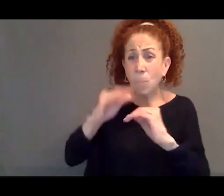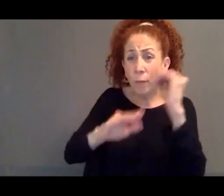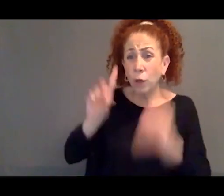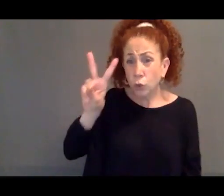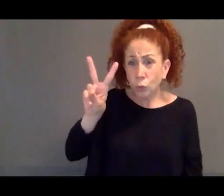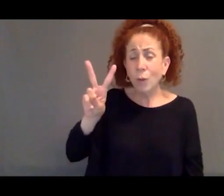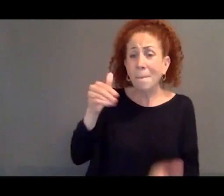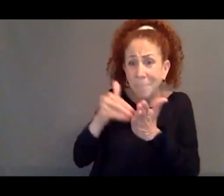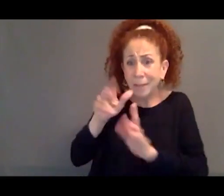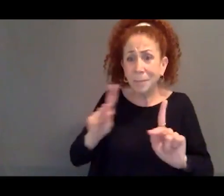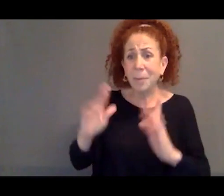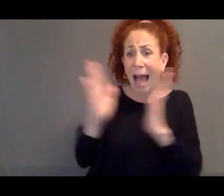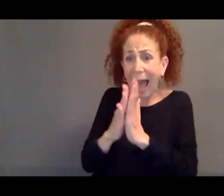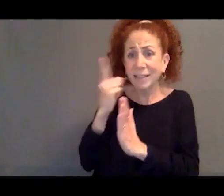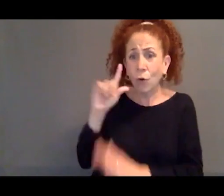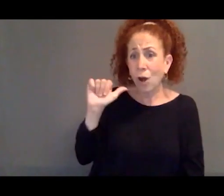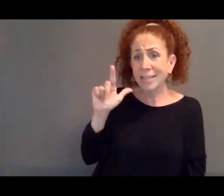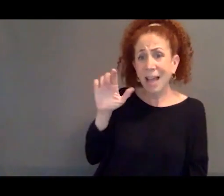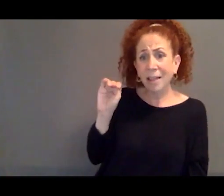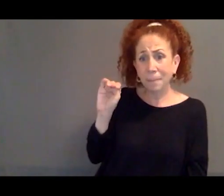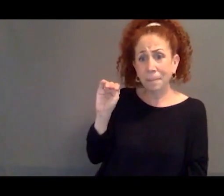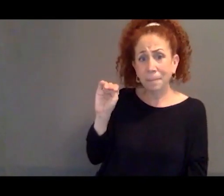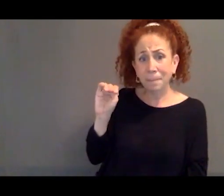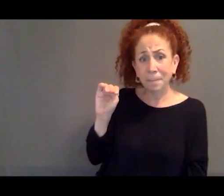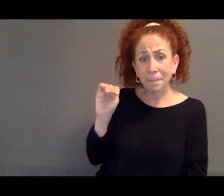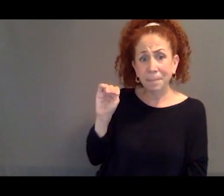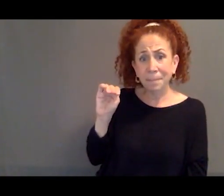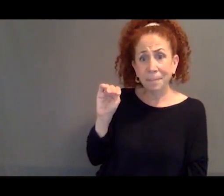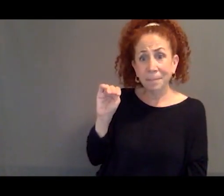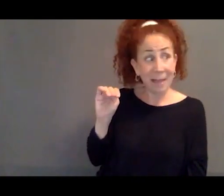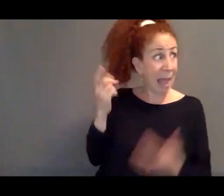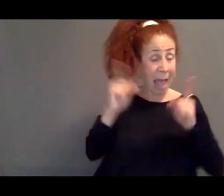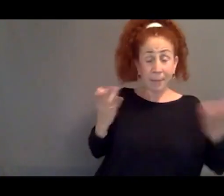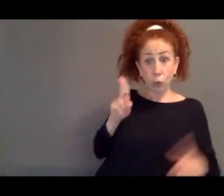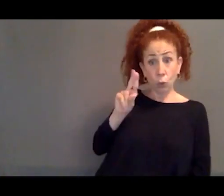for asylum in the US and our current conversations